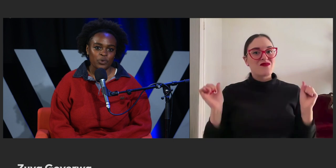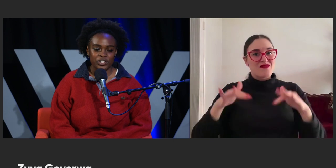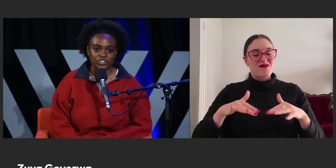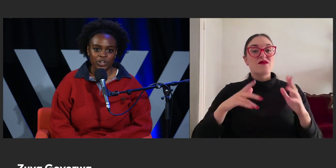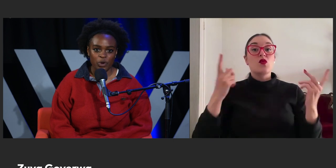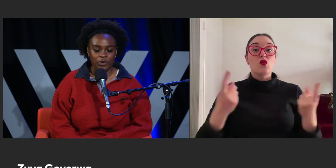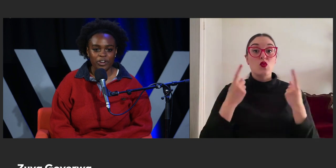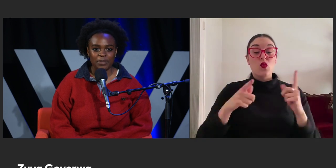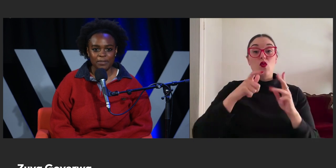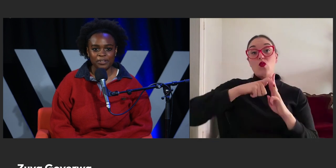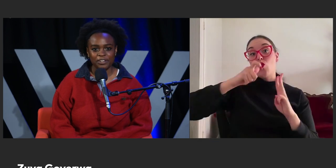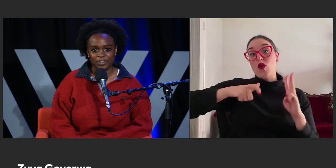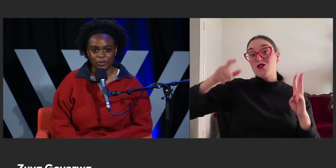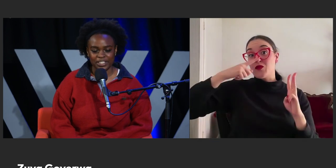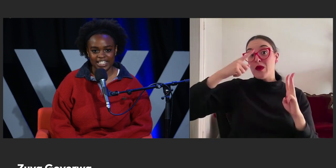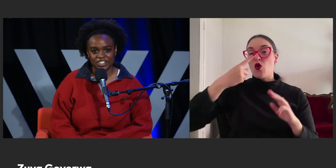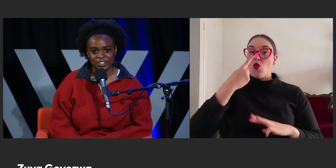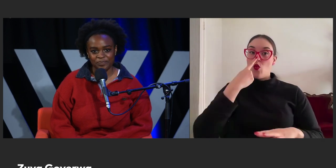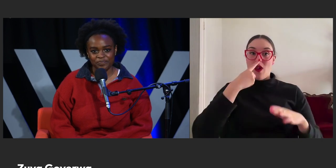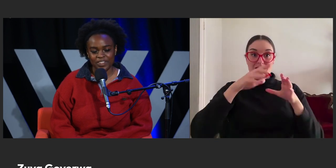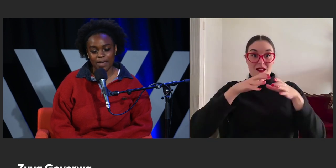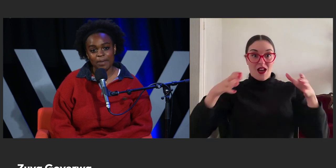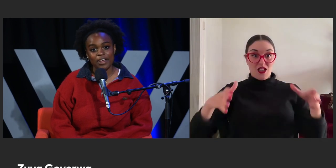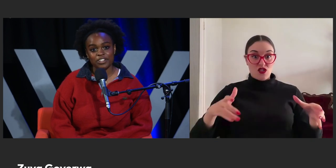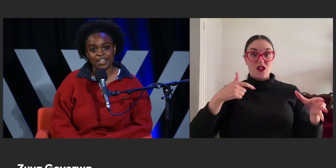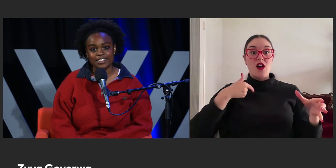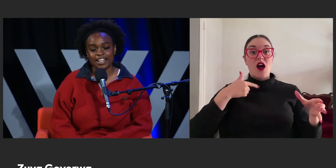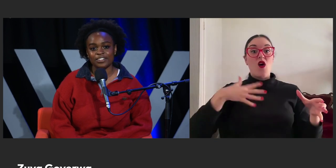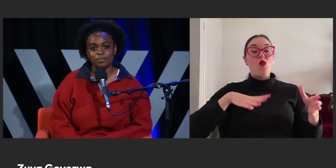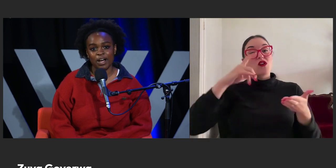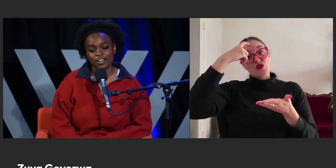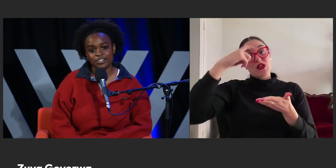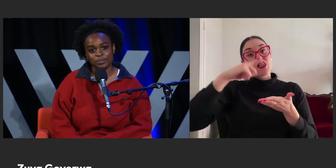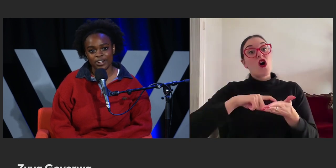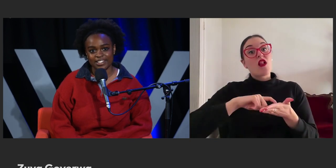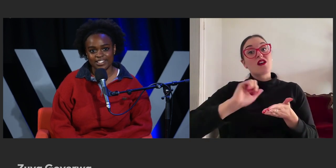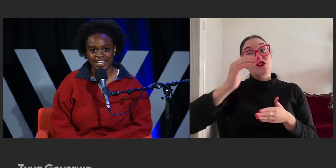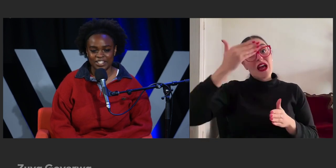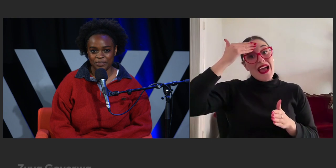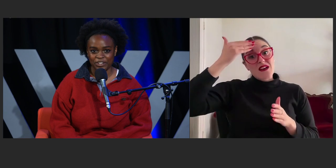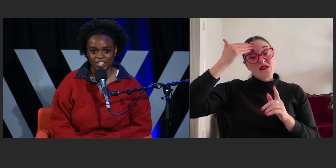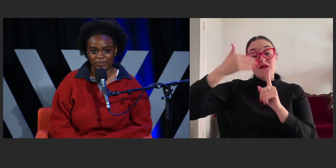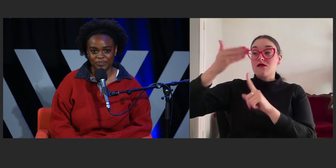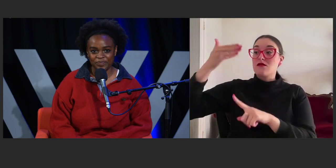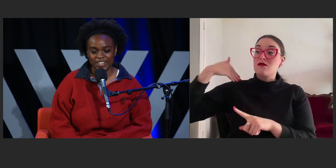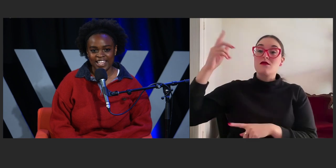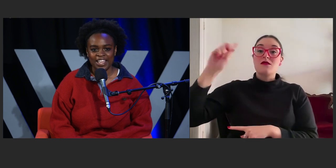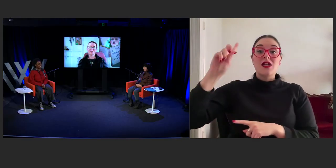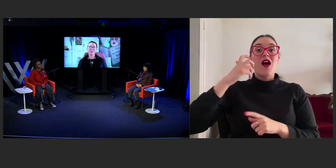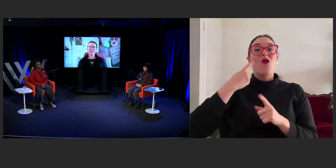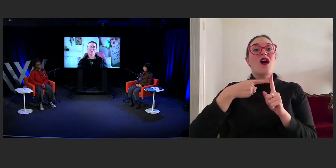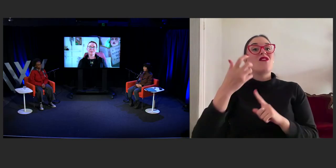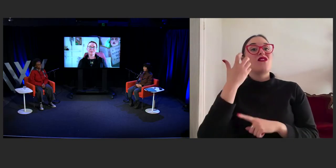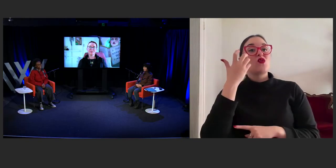the Wurundjeri Woi Wurrung people of the Kulin Nation. I pay my respects to elders past, present and emerging. My name is Zuva